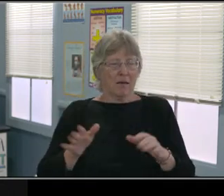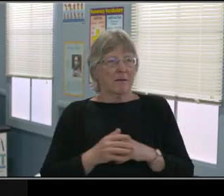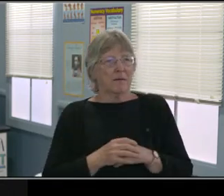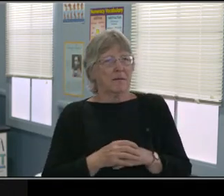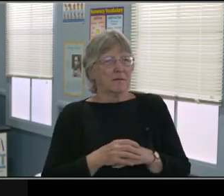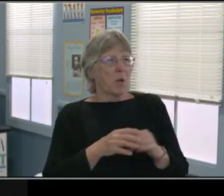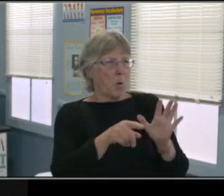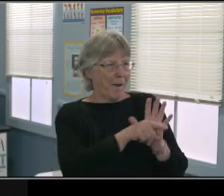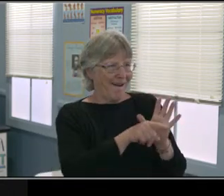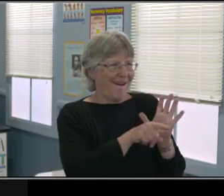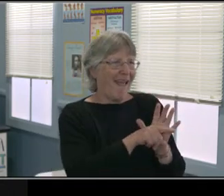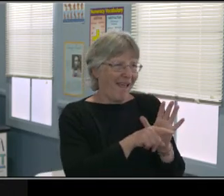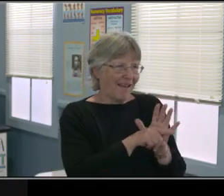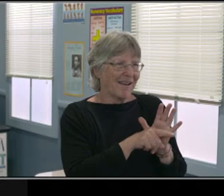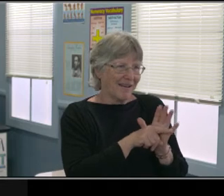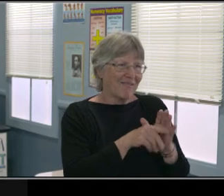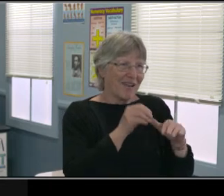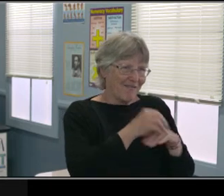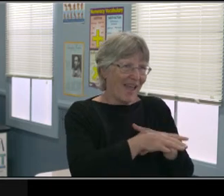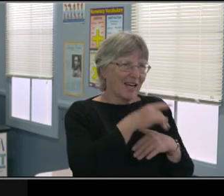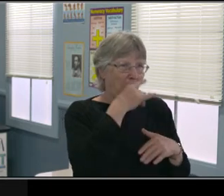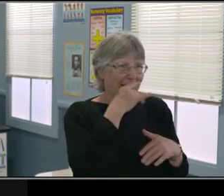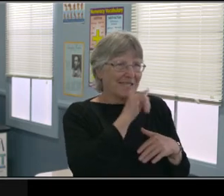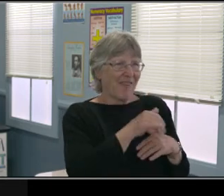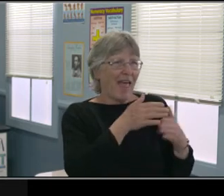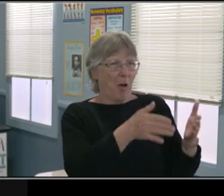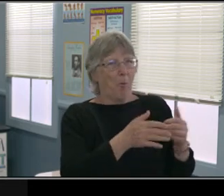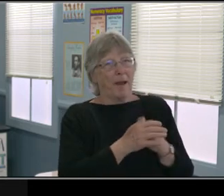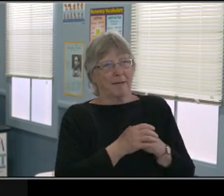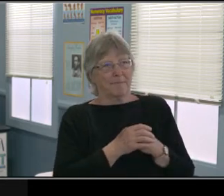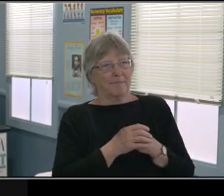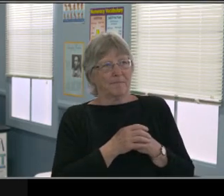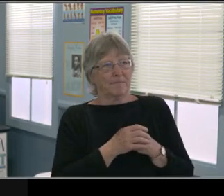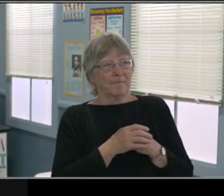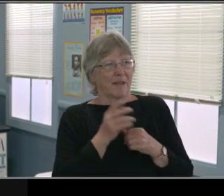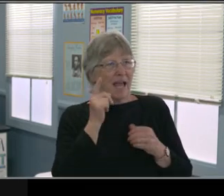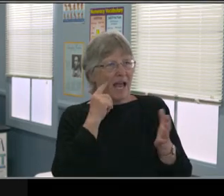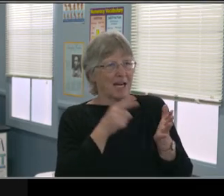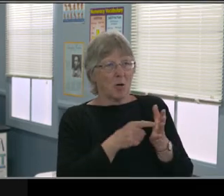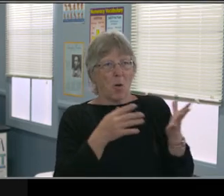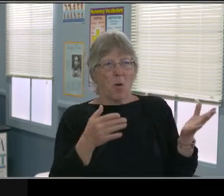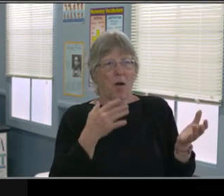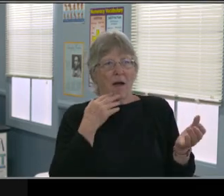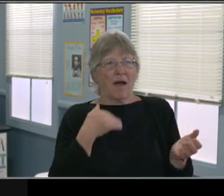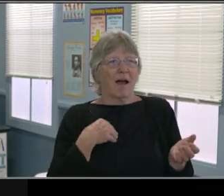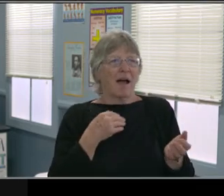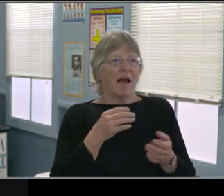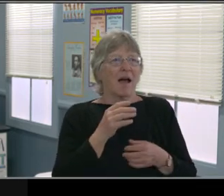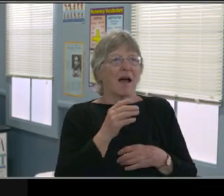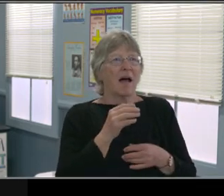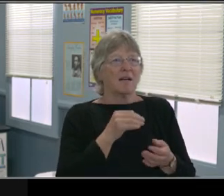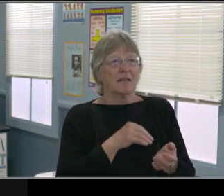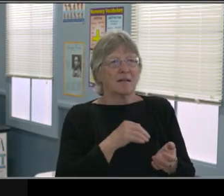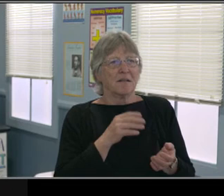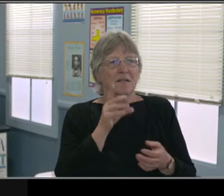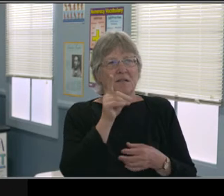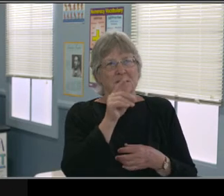Webinars and trainings I know that was already mentioned. I think those are amazing. And there were a lot of websites that are offering those for free.